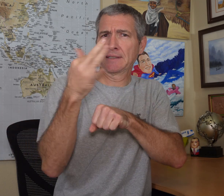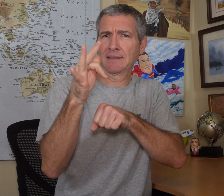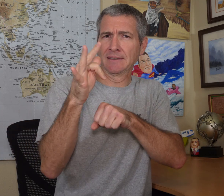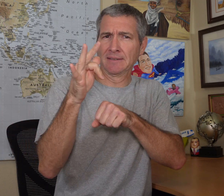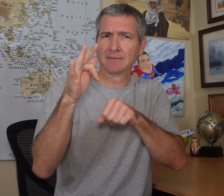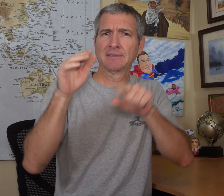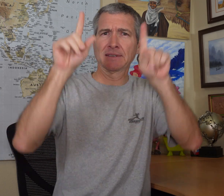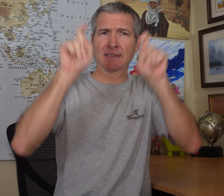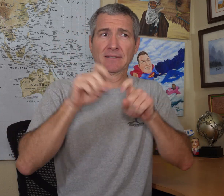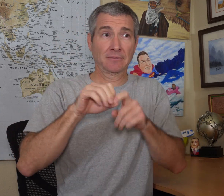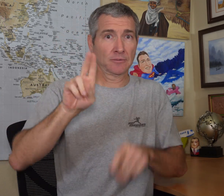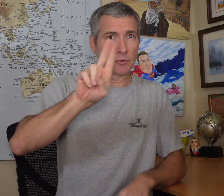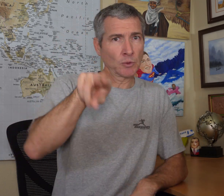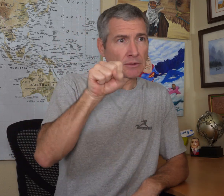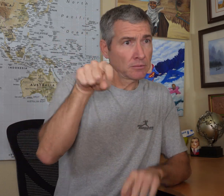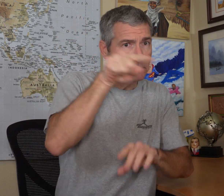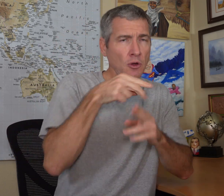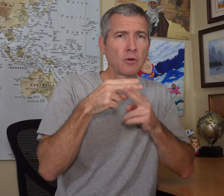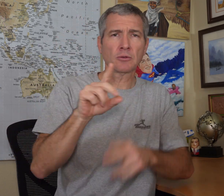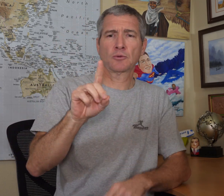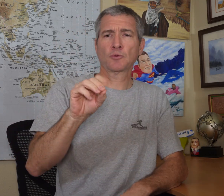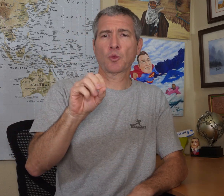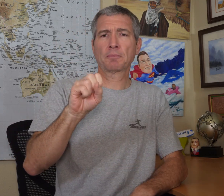in the USA for our domestic travel.